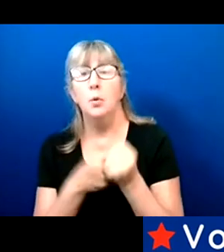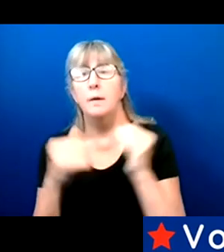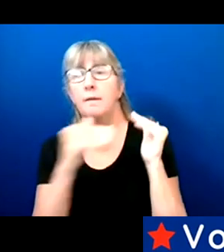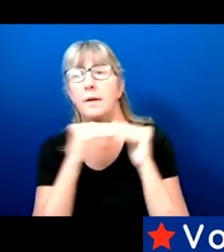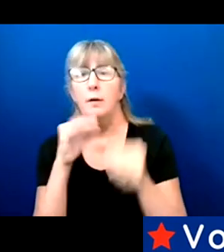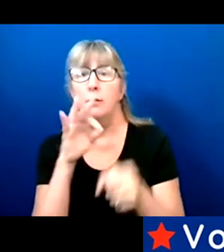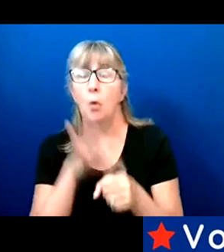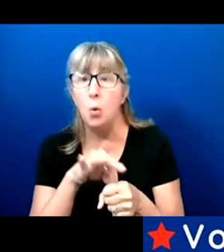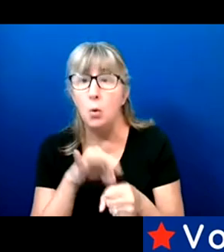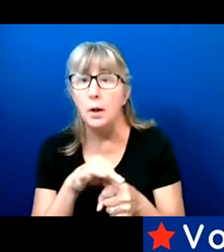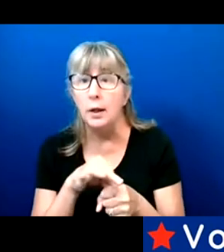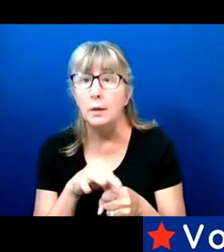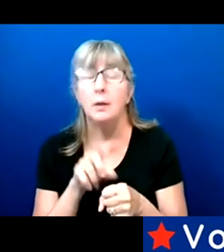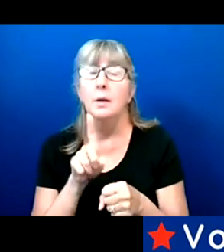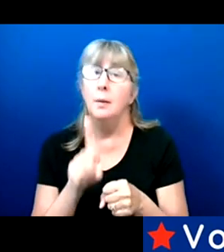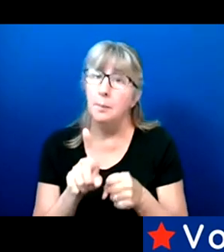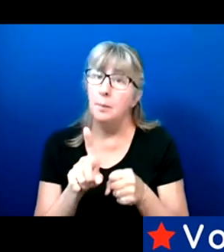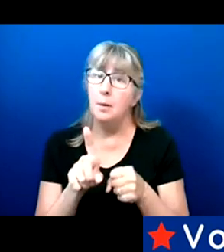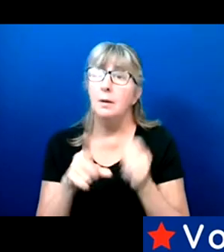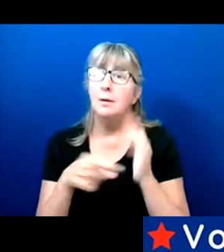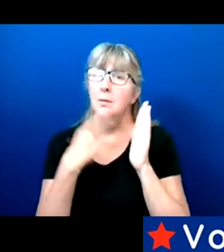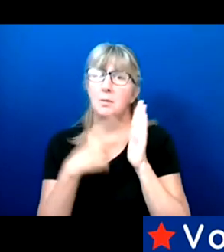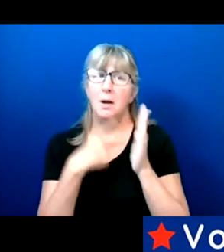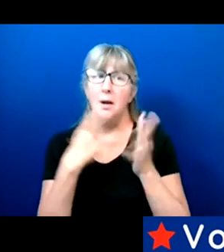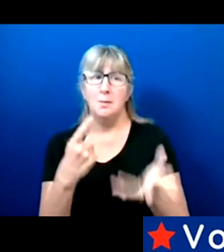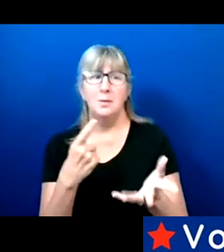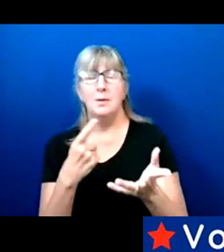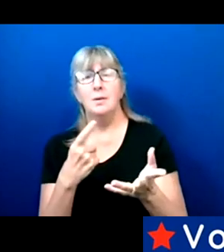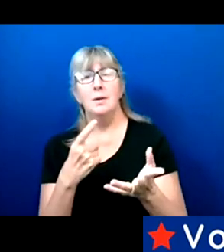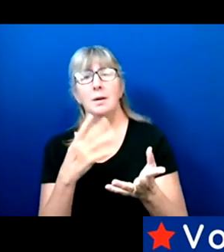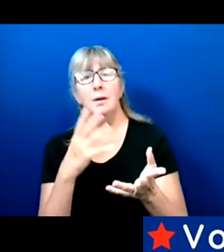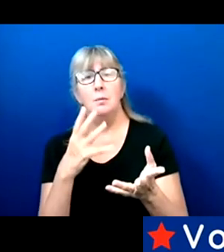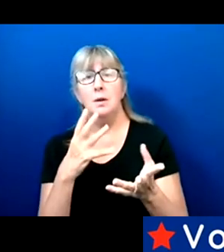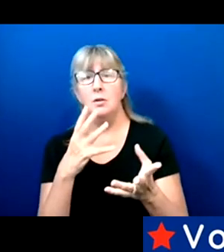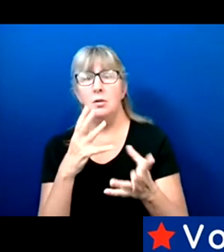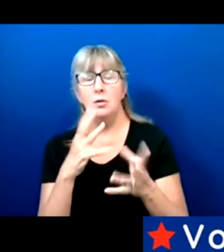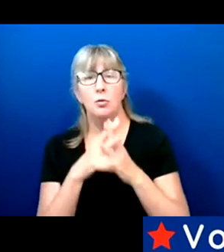But sometimes you can beat them up too much if we just stay on the racial component now.